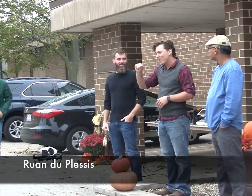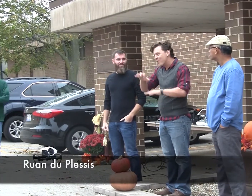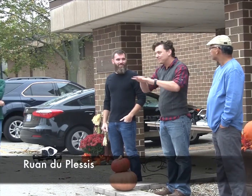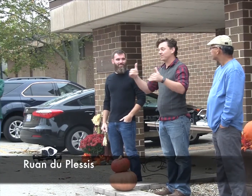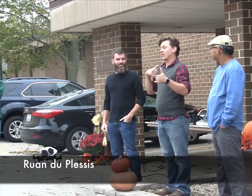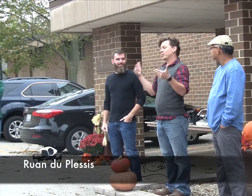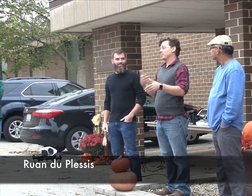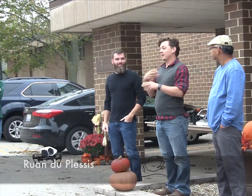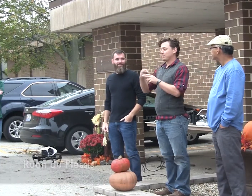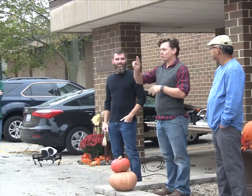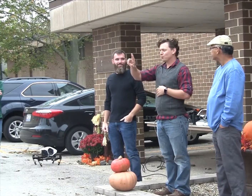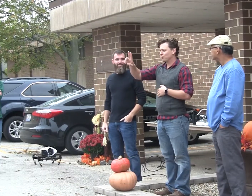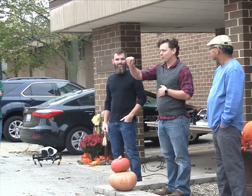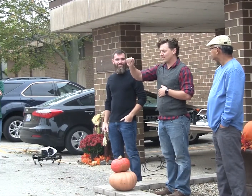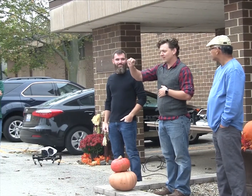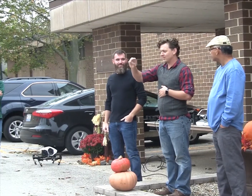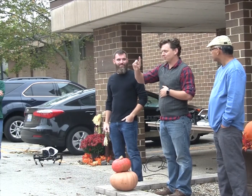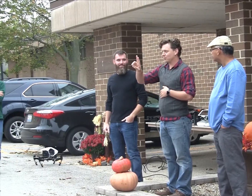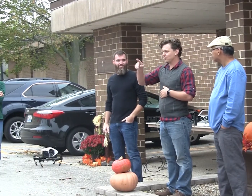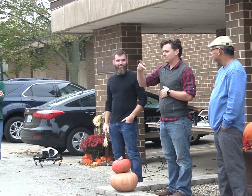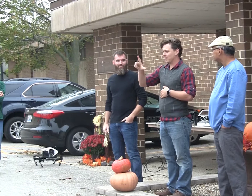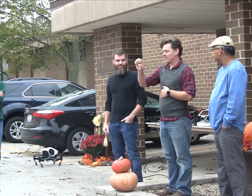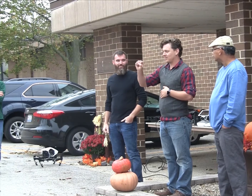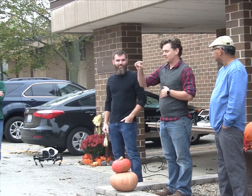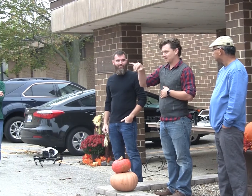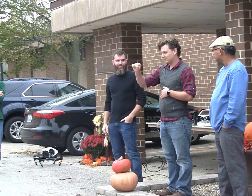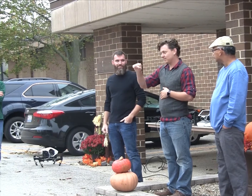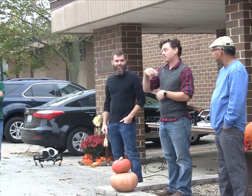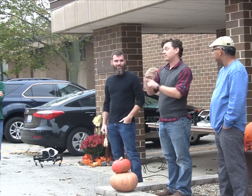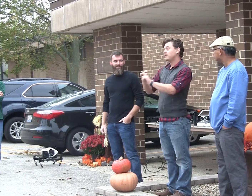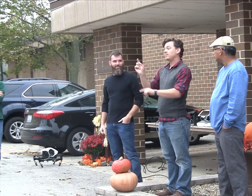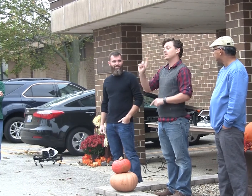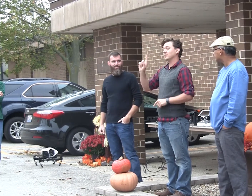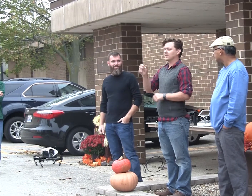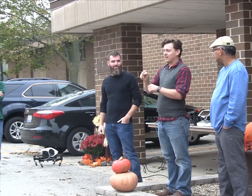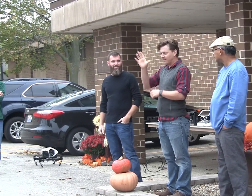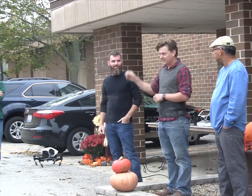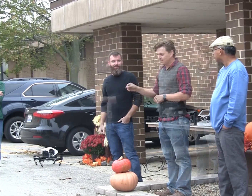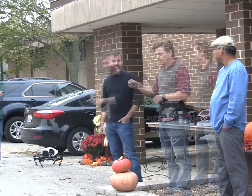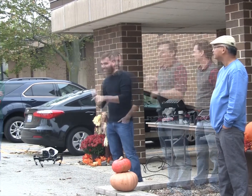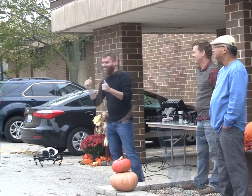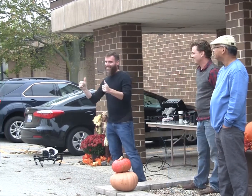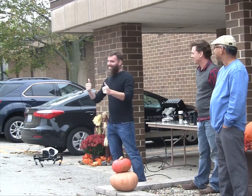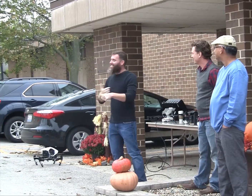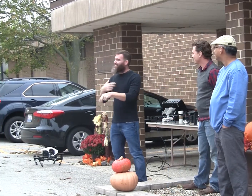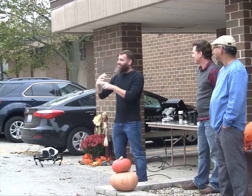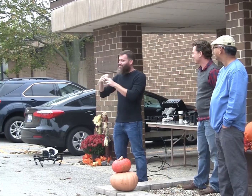I am thrilled to be here with all of you to learn about drones. My name is Ruan du Plessis. I am originally from Africa.